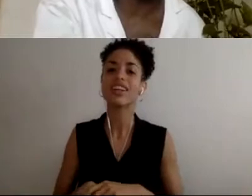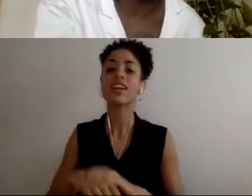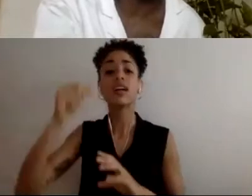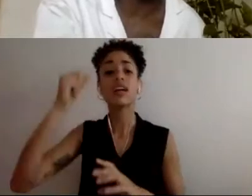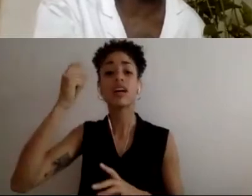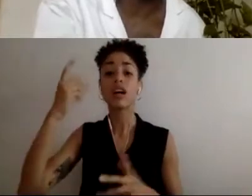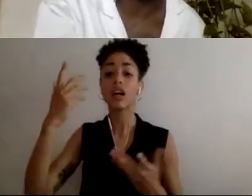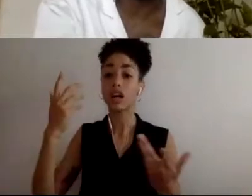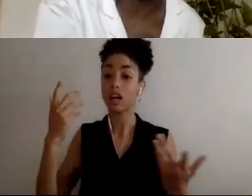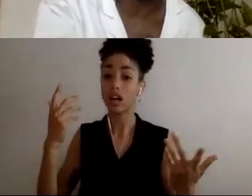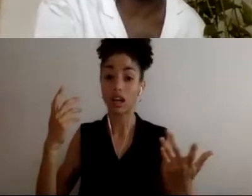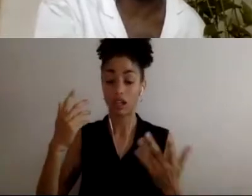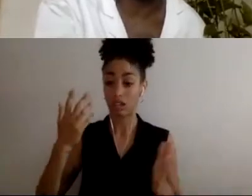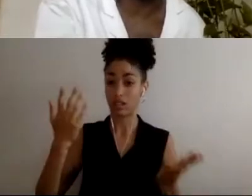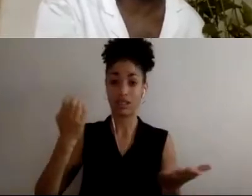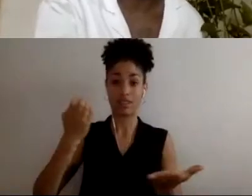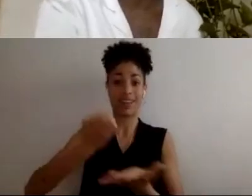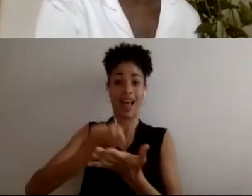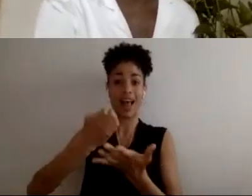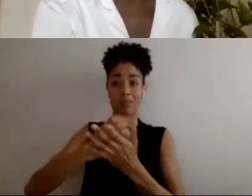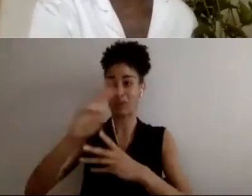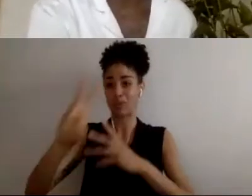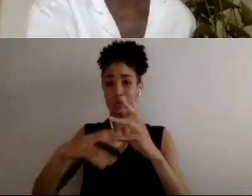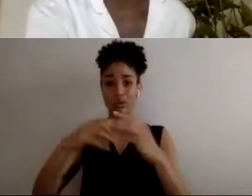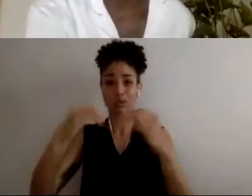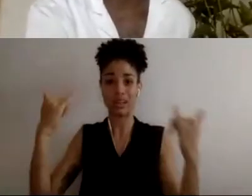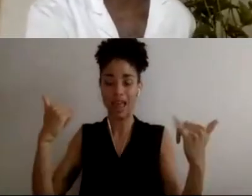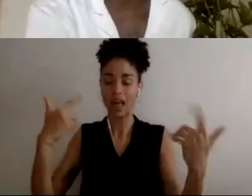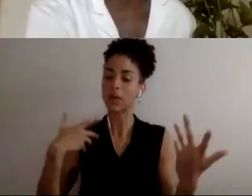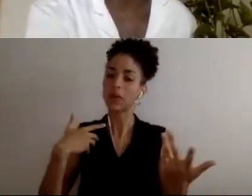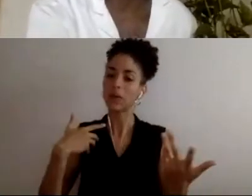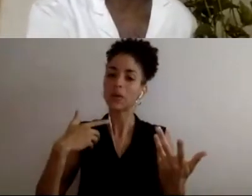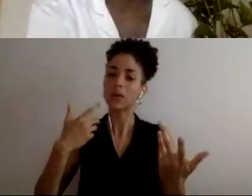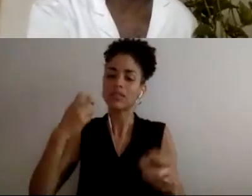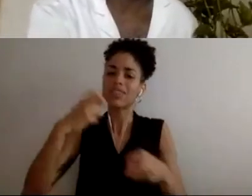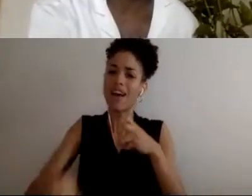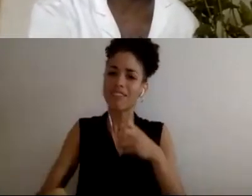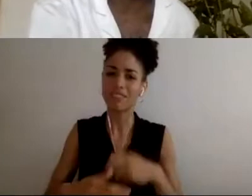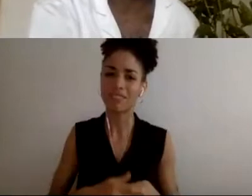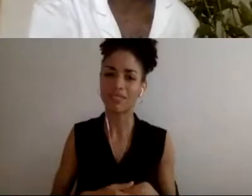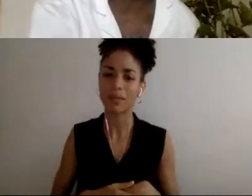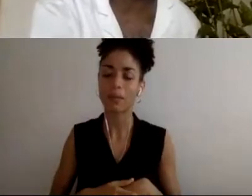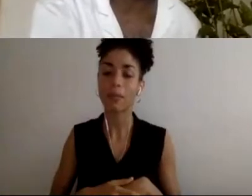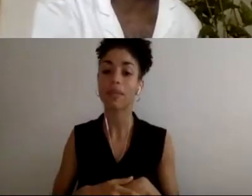this economy. And especially with this thing where 99% of, well, I don't